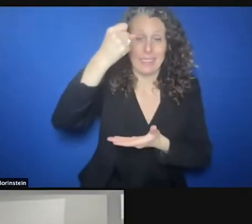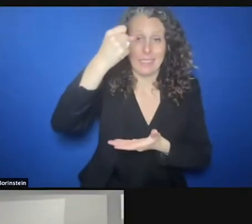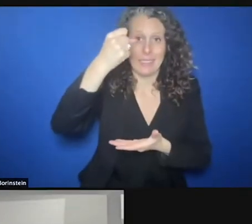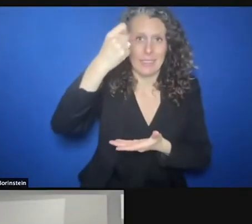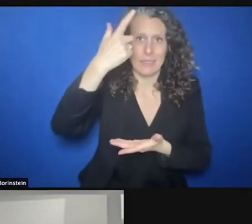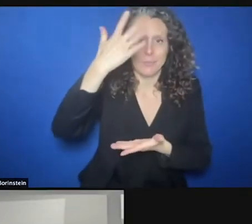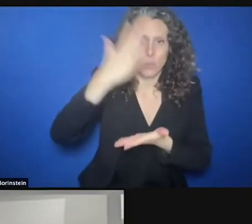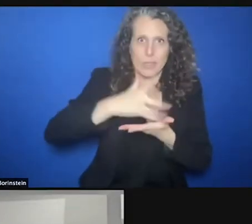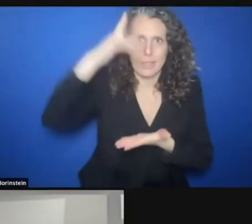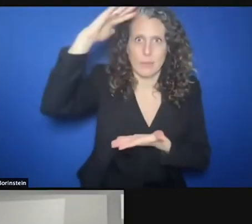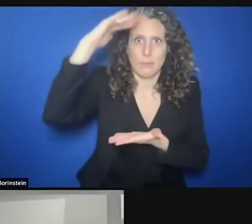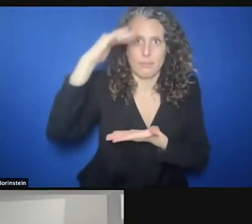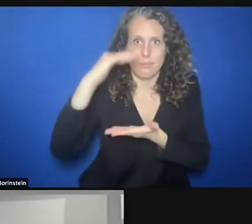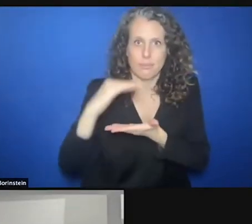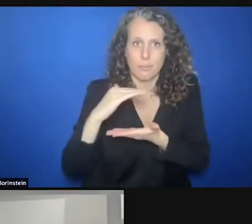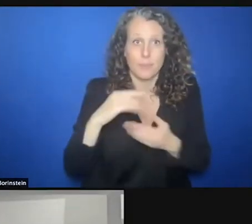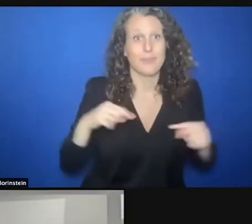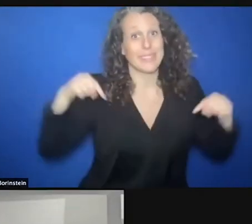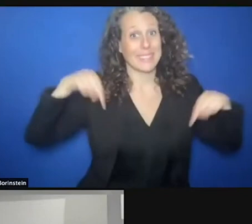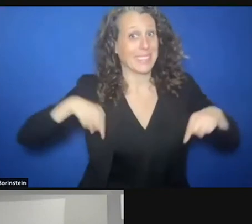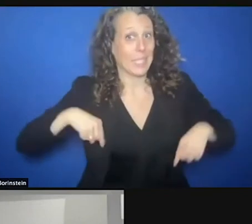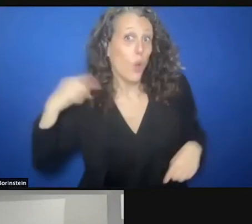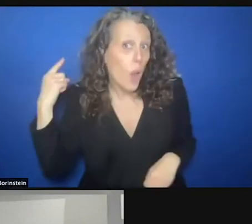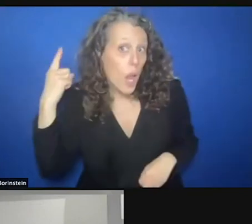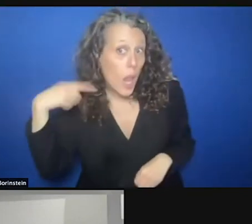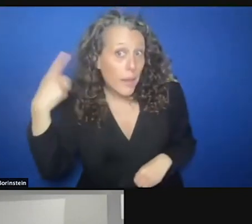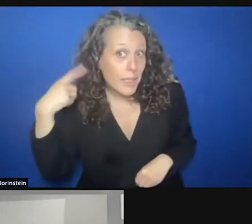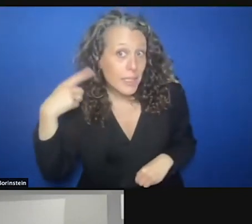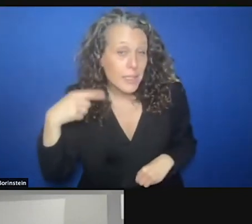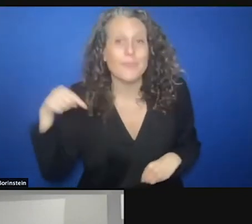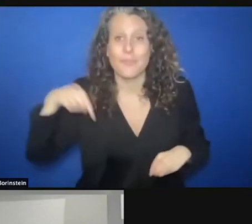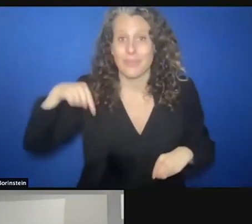I'm speaking to you from London where the government is strung willing, let's be frank,